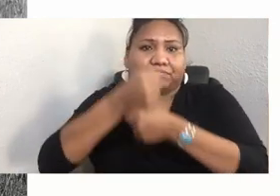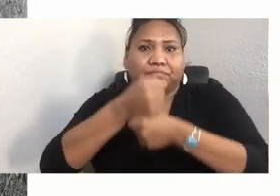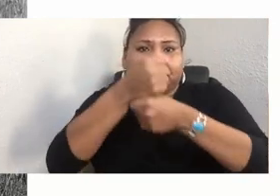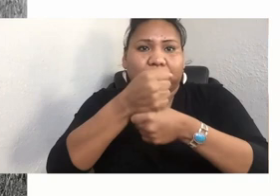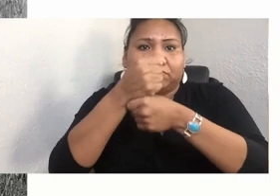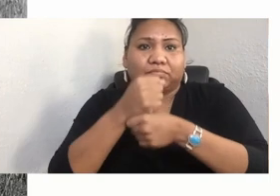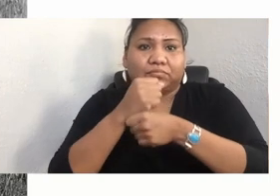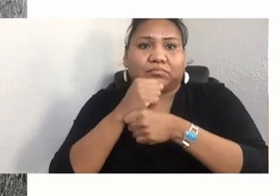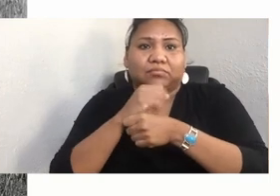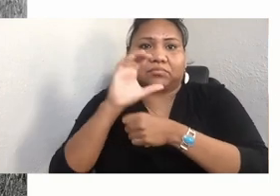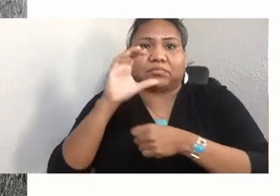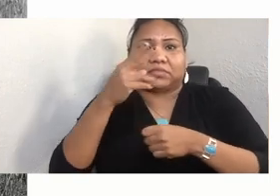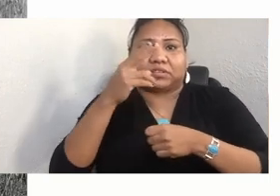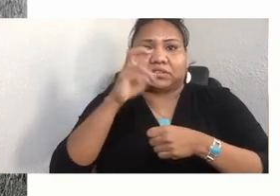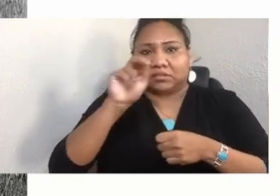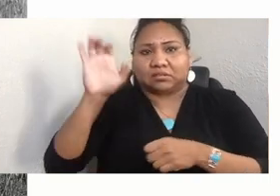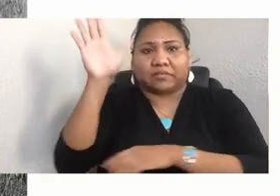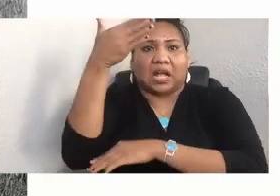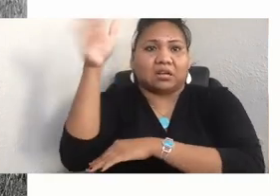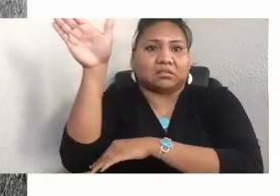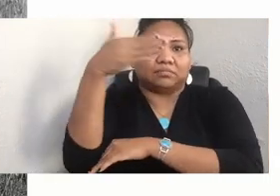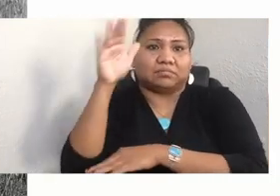from their territory and how, in the dead of winter,